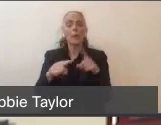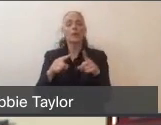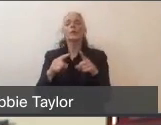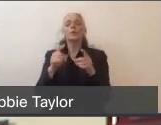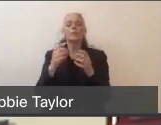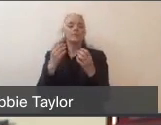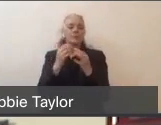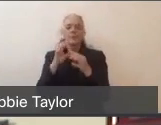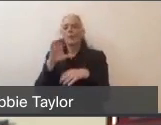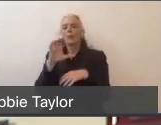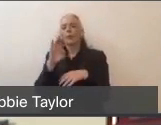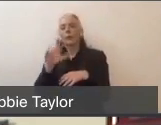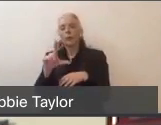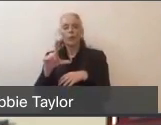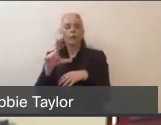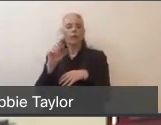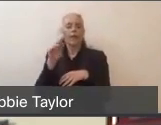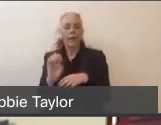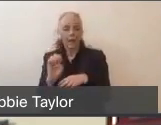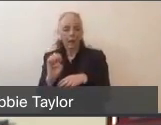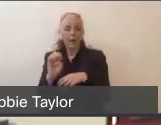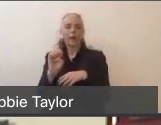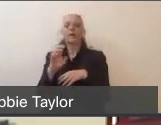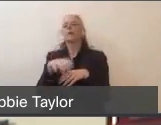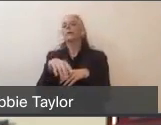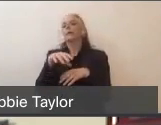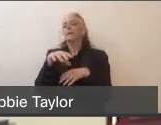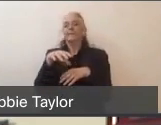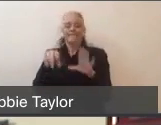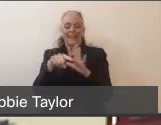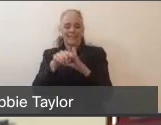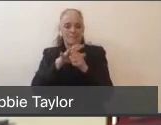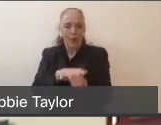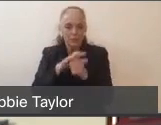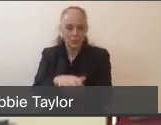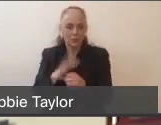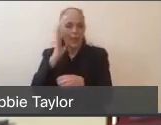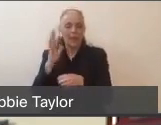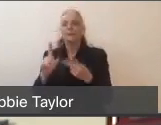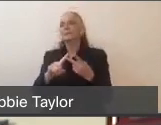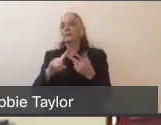they've increased negative pressure and isolation beds. So right now, as dr. Ballard mentioned,